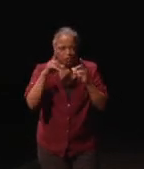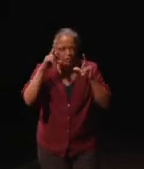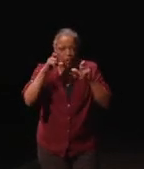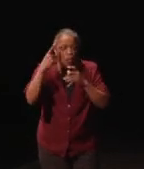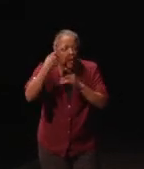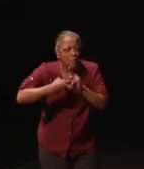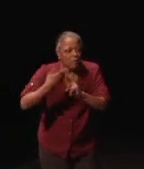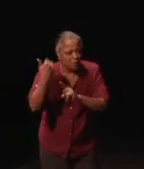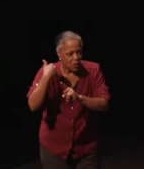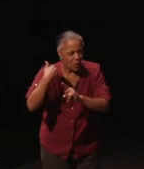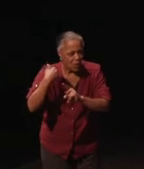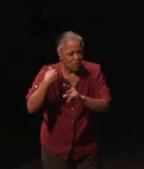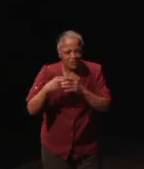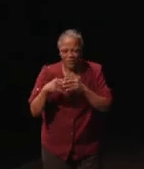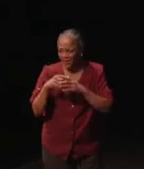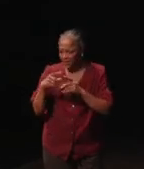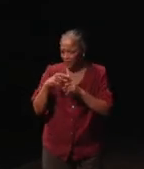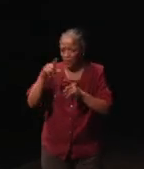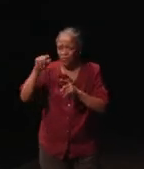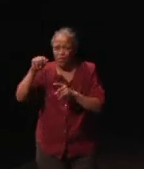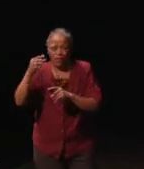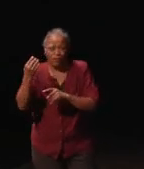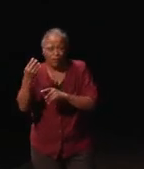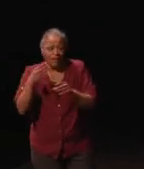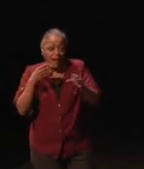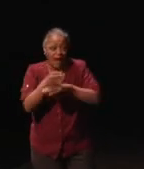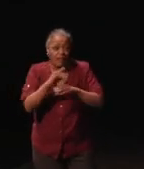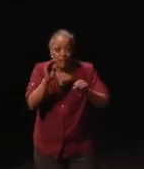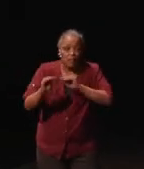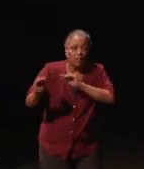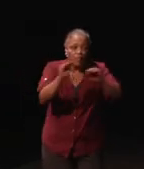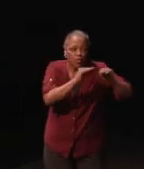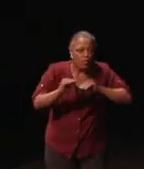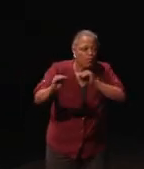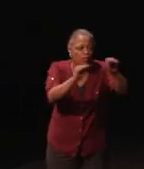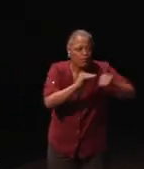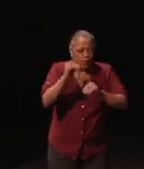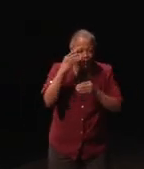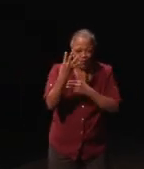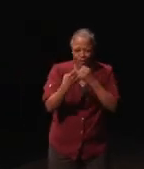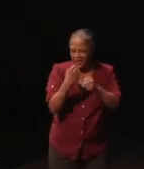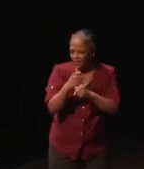So, these are the boards from two 2014 as they are after being moved for four four, so they looked way better then.